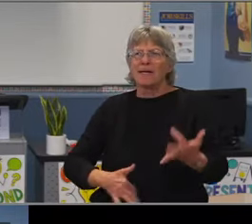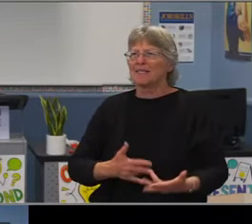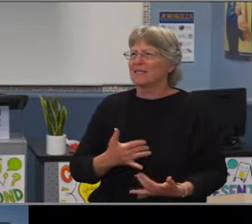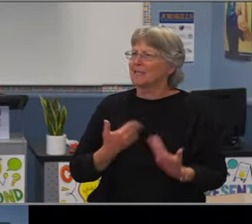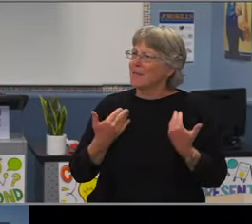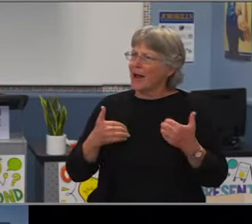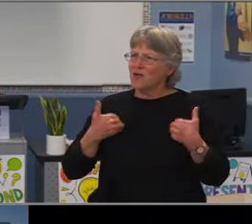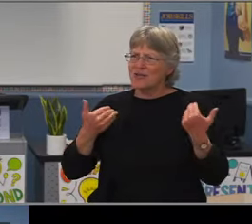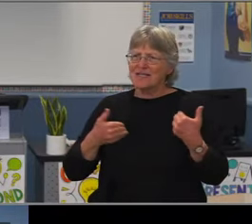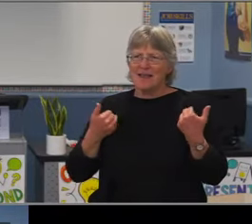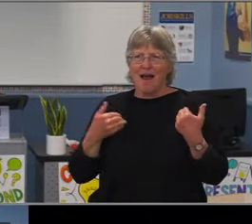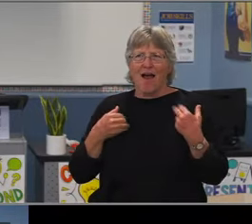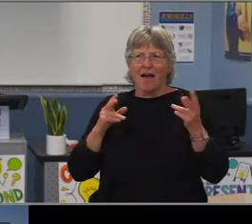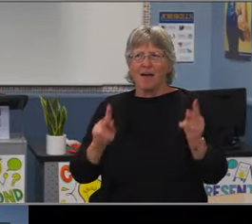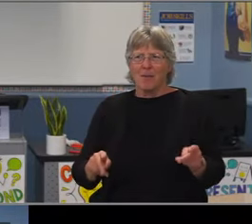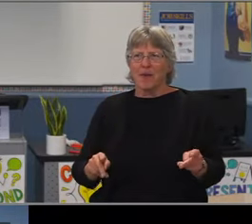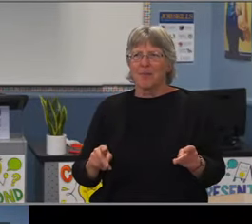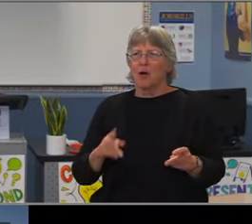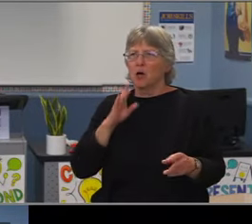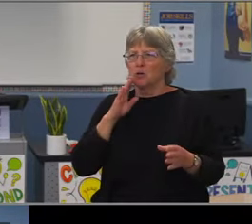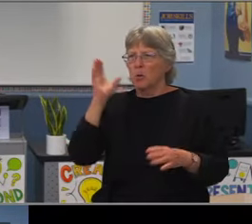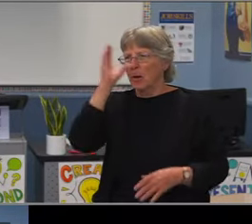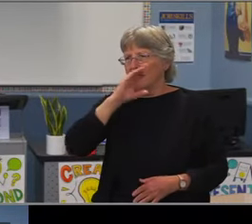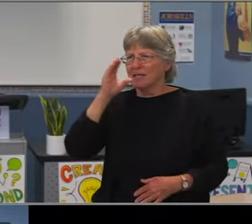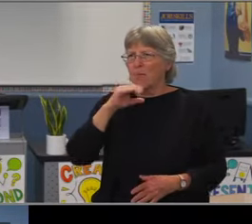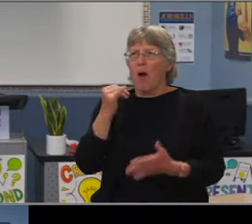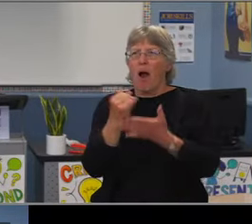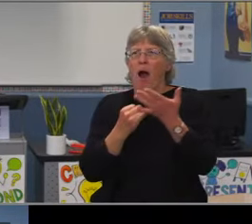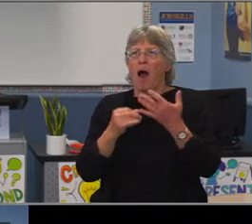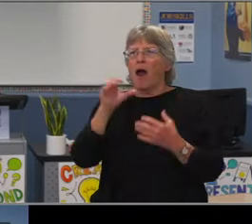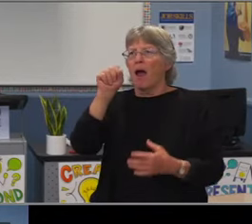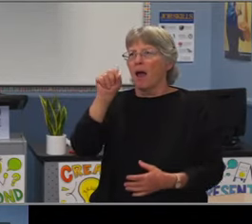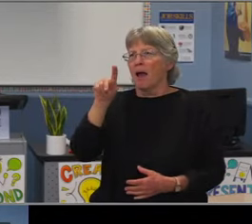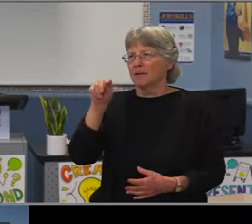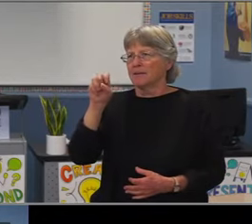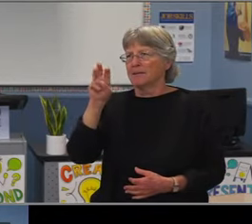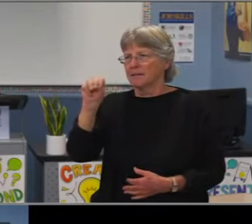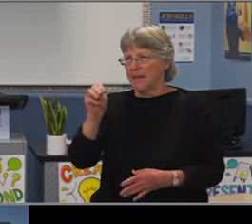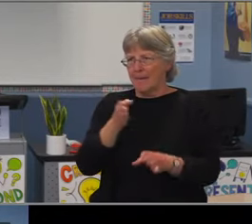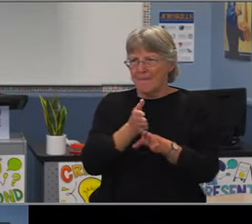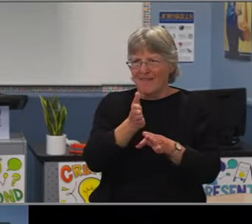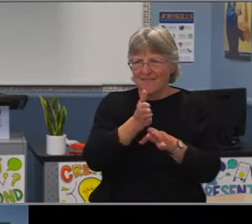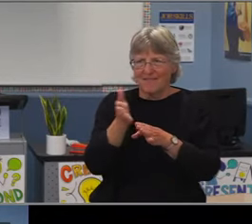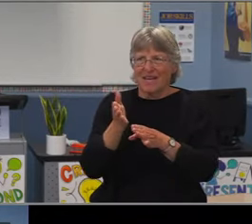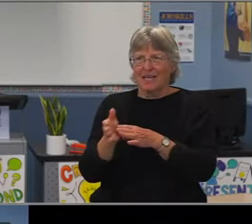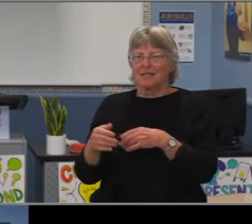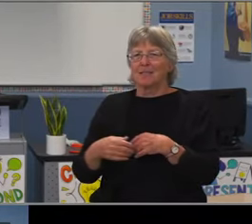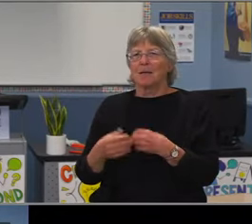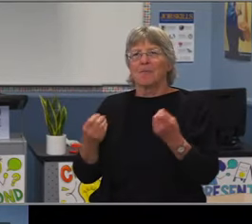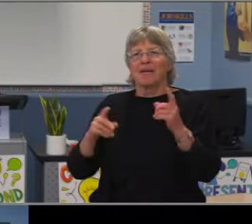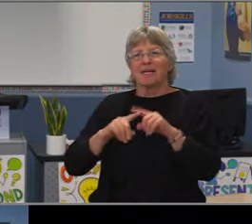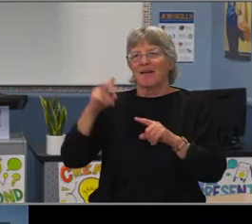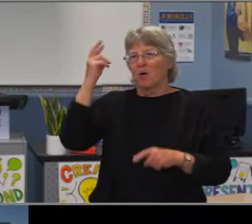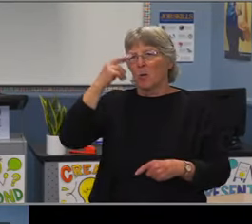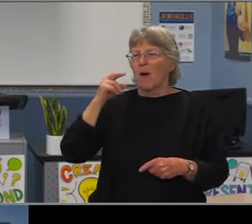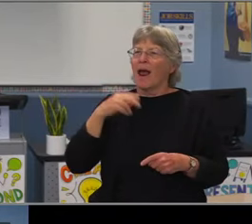more comfortable and better this last week. I also want to thank the Kemah students